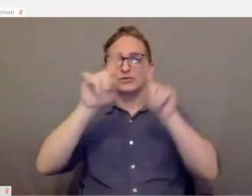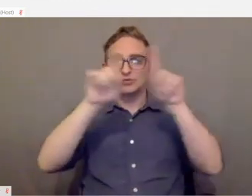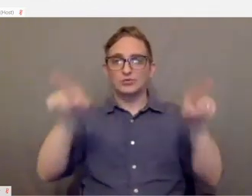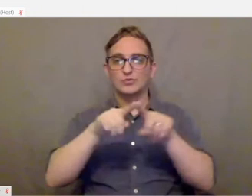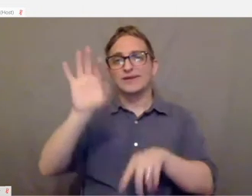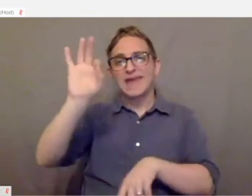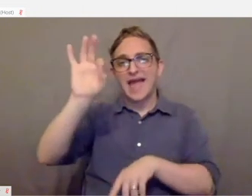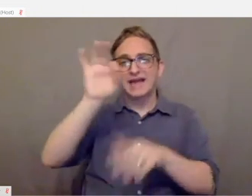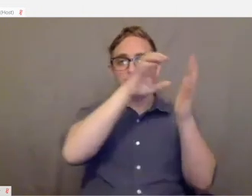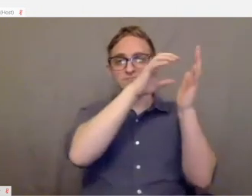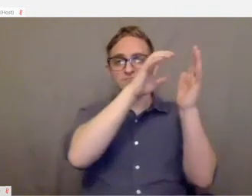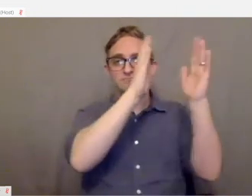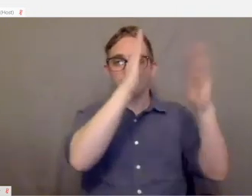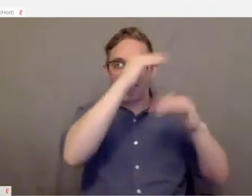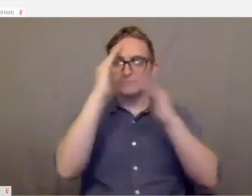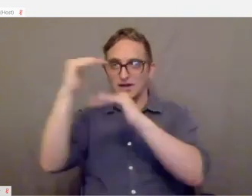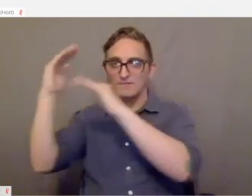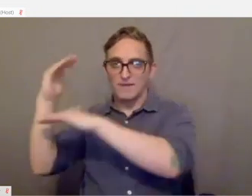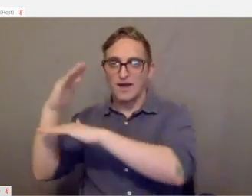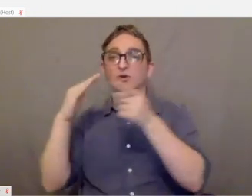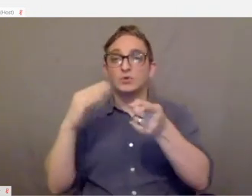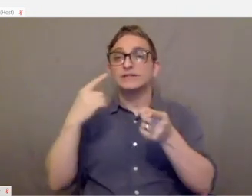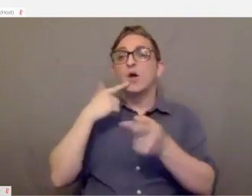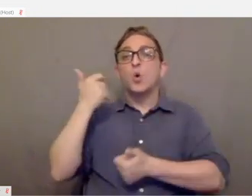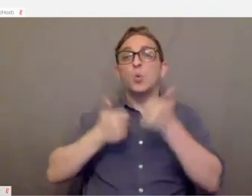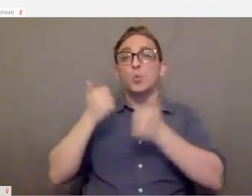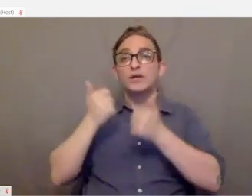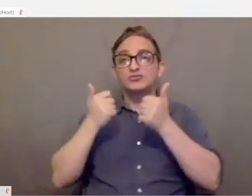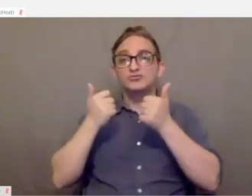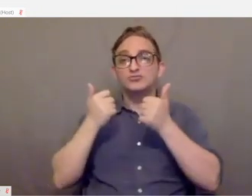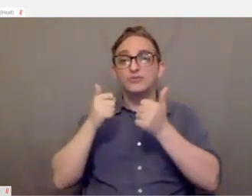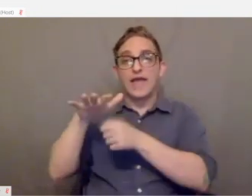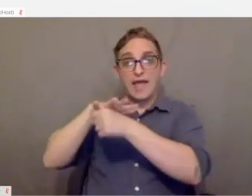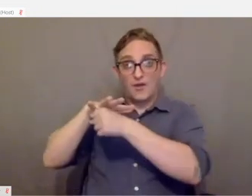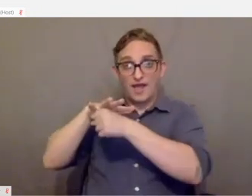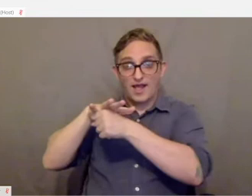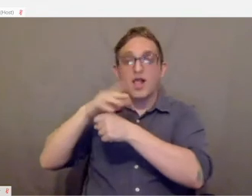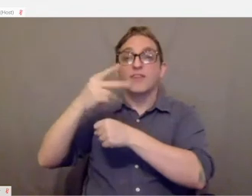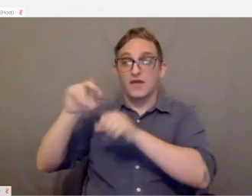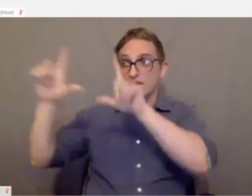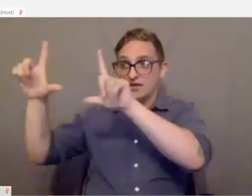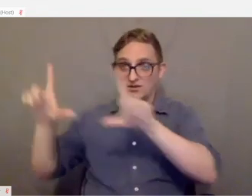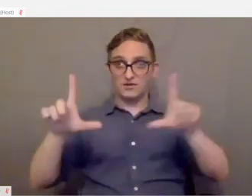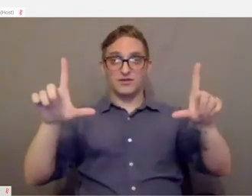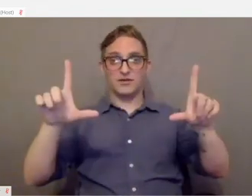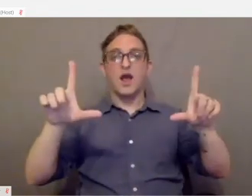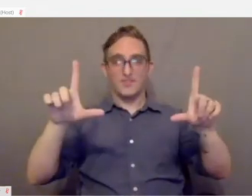Then you say which section you want and it divides that little section up into nine more sections.